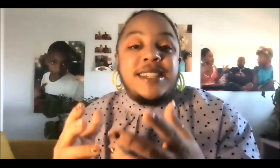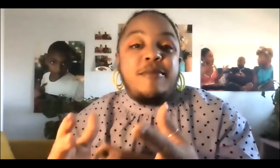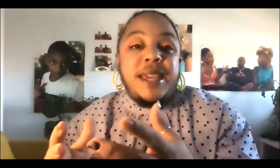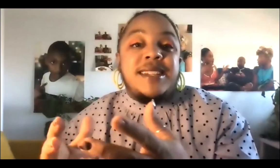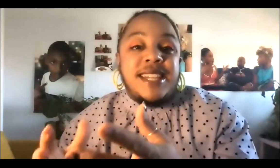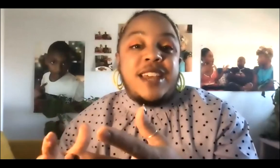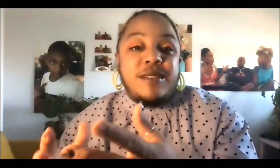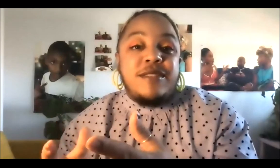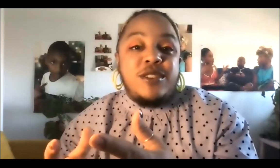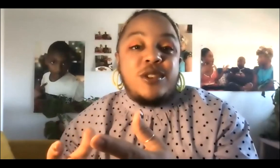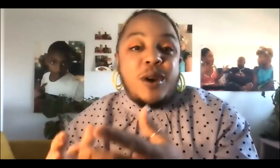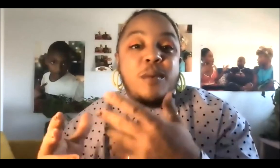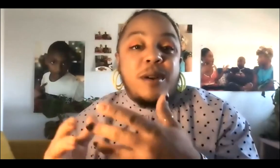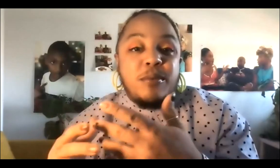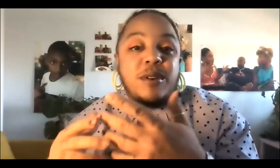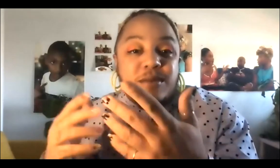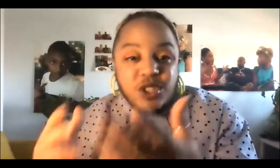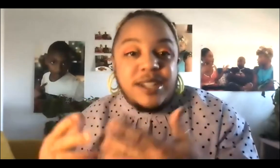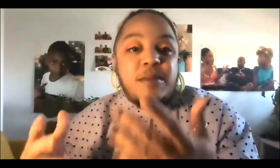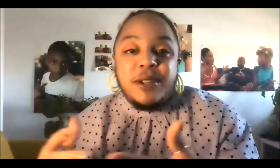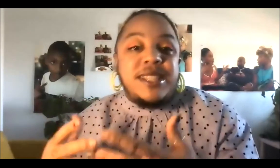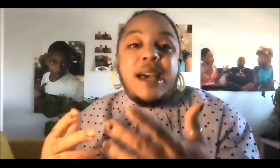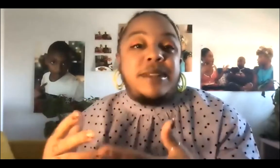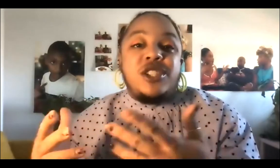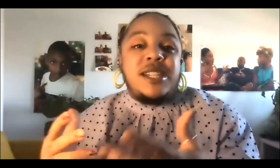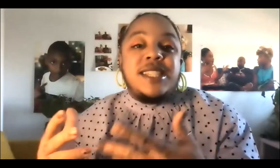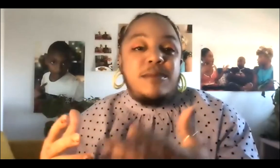ways of being together in the future. We're starting to build these abolitionist